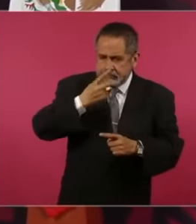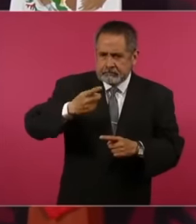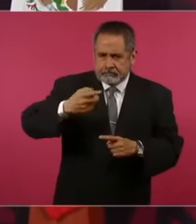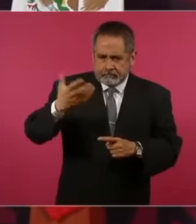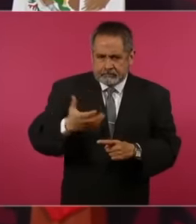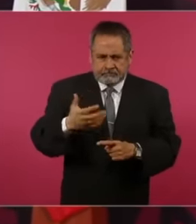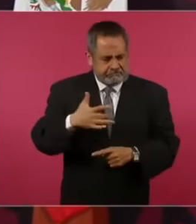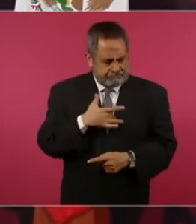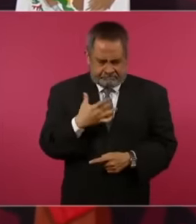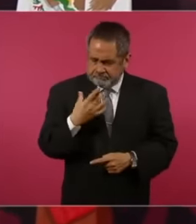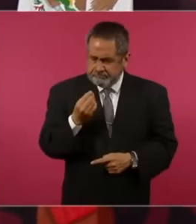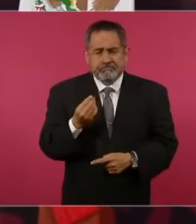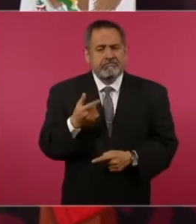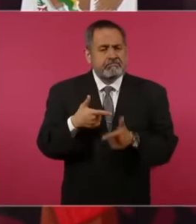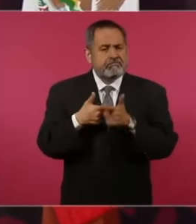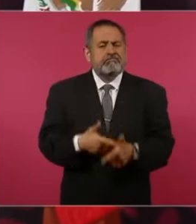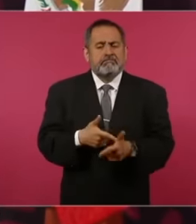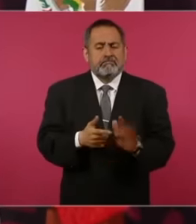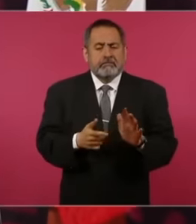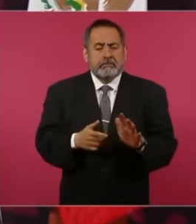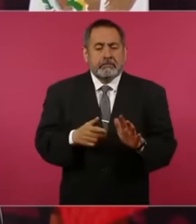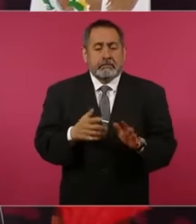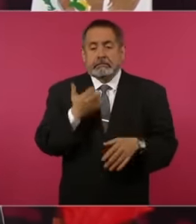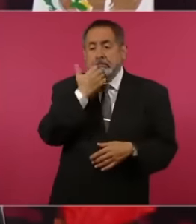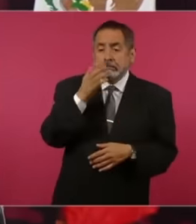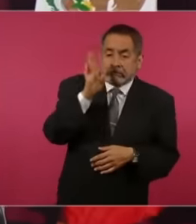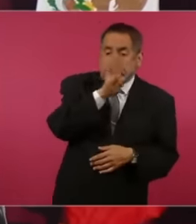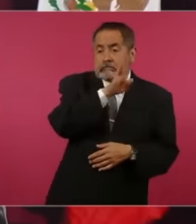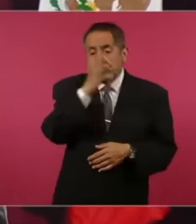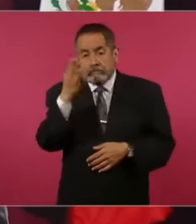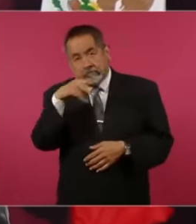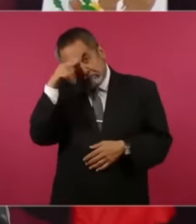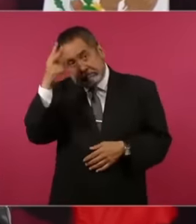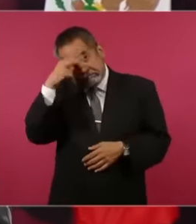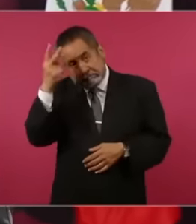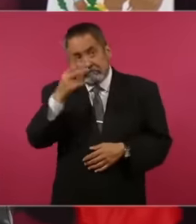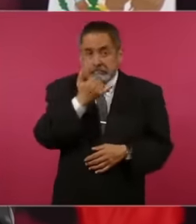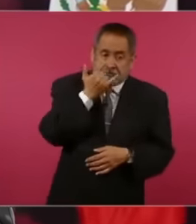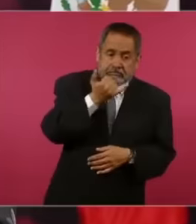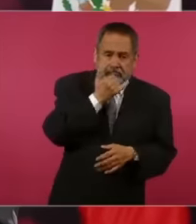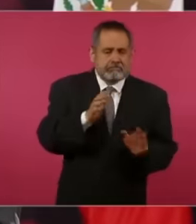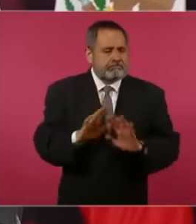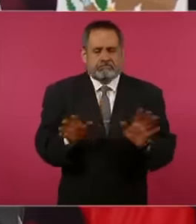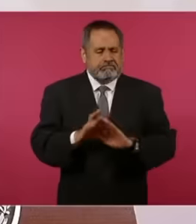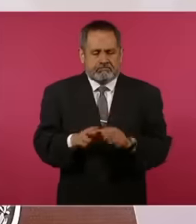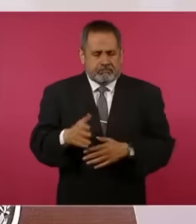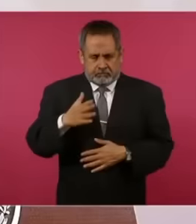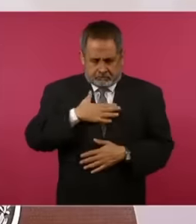I fulfill my